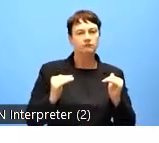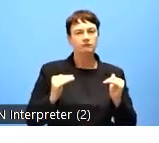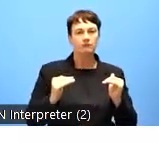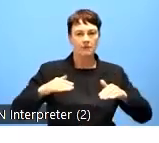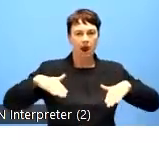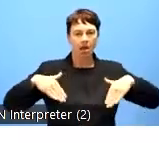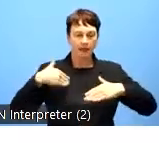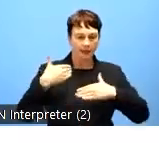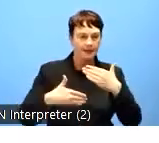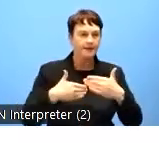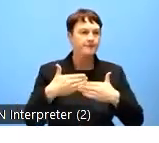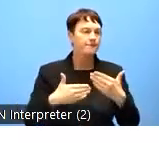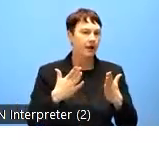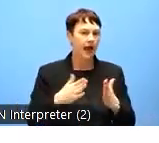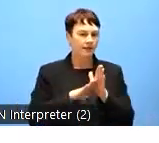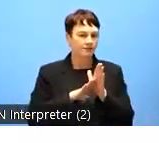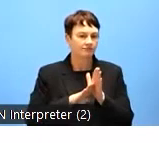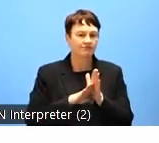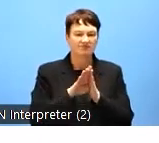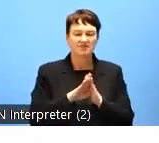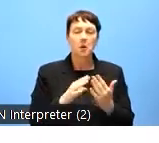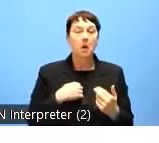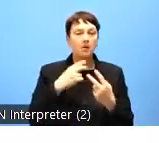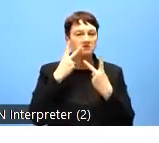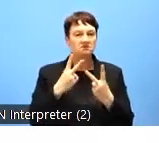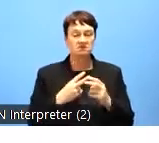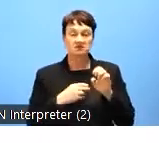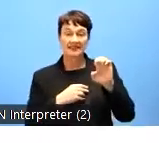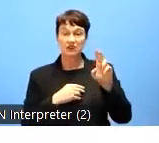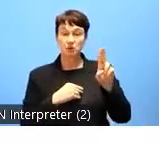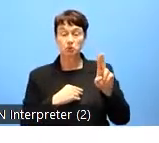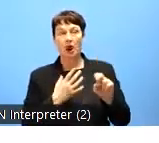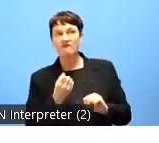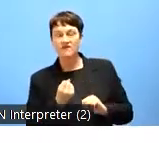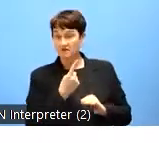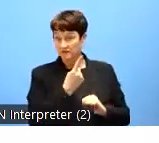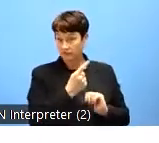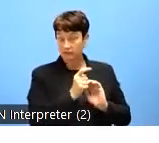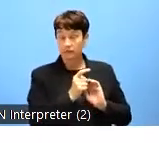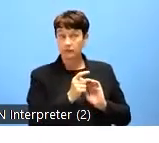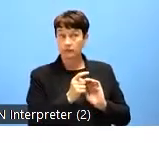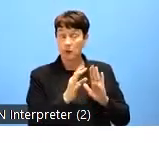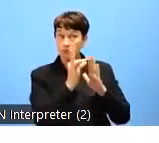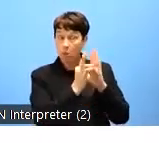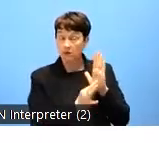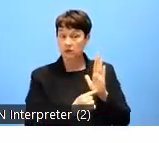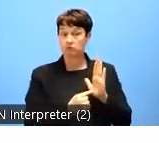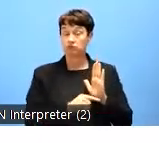other EU policies or laws related to accessibility. The Member States did not raise issues about